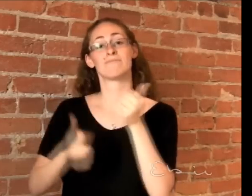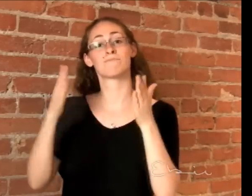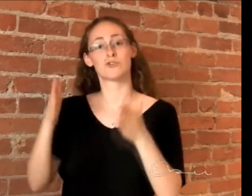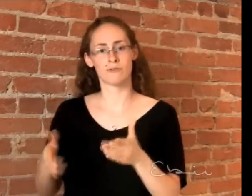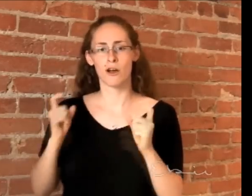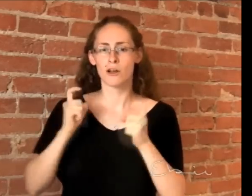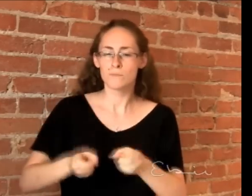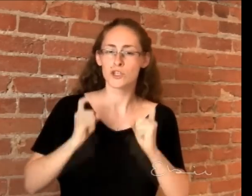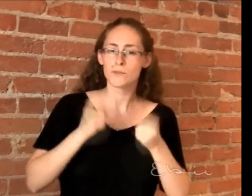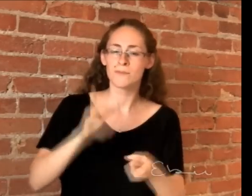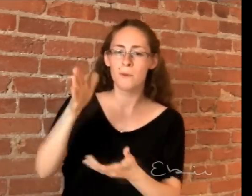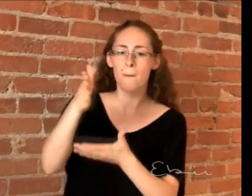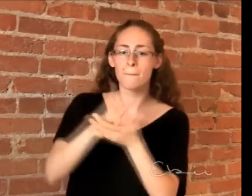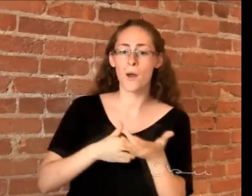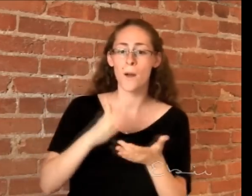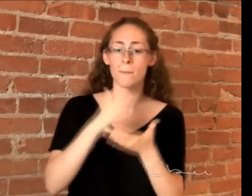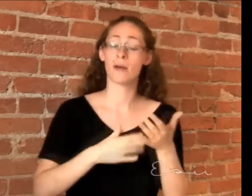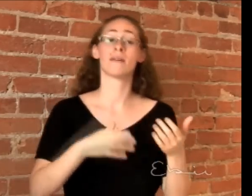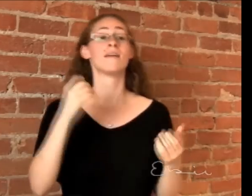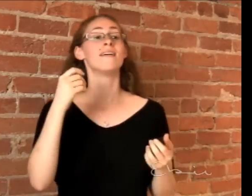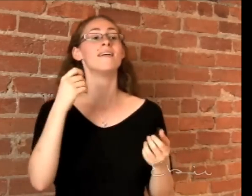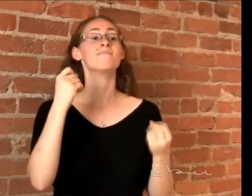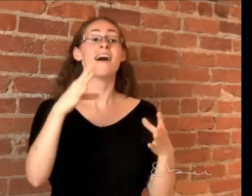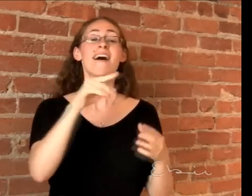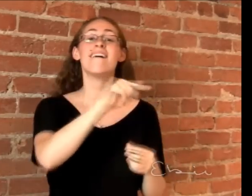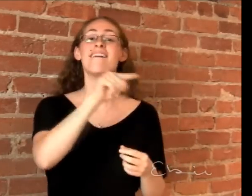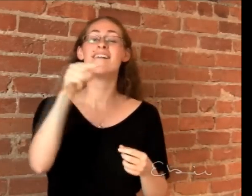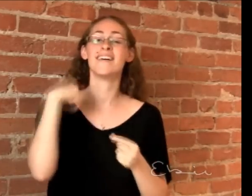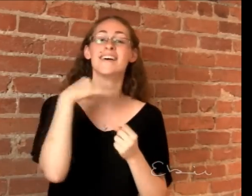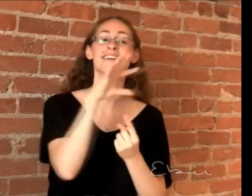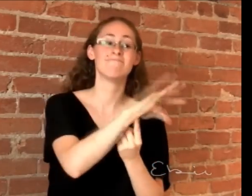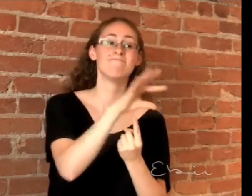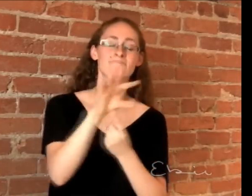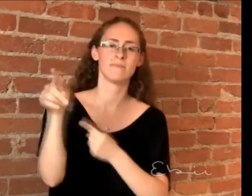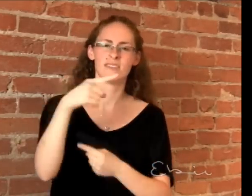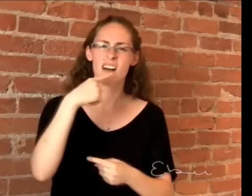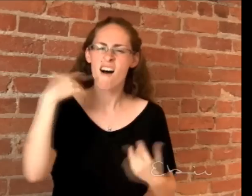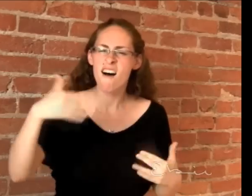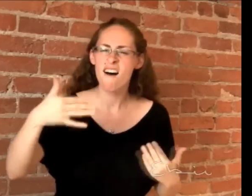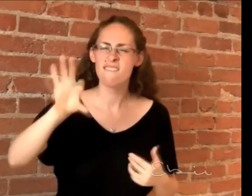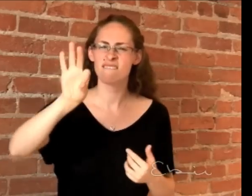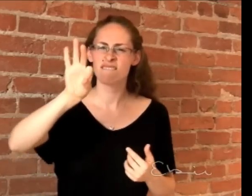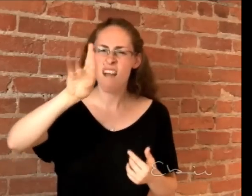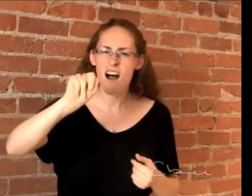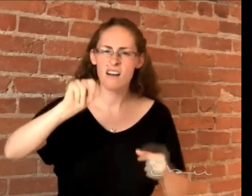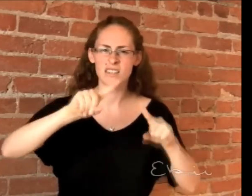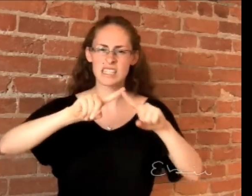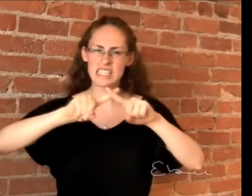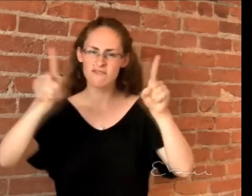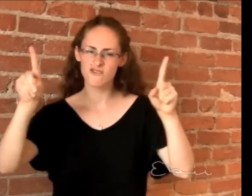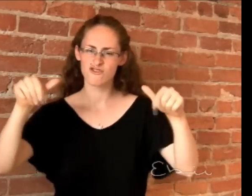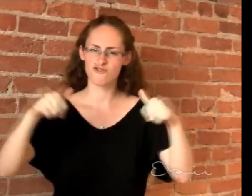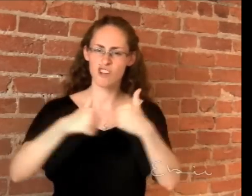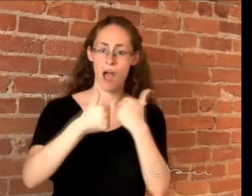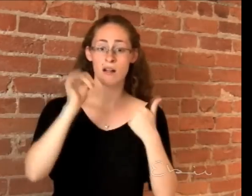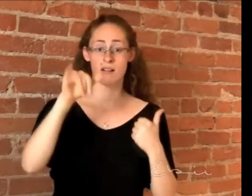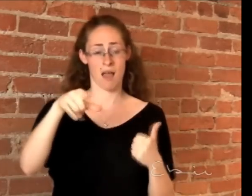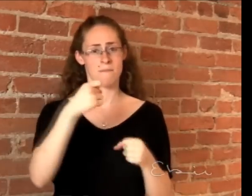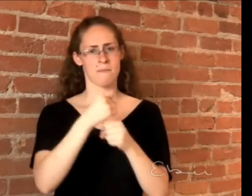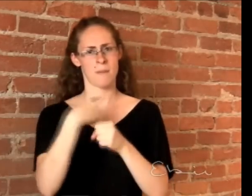approximately one minute. The next person picks up by improvising and this procedure is repeated until the number reaches to 13. All subjects, who were given the opportunity, said it was fun, unique and